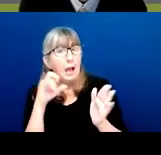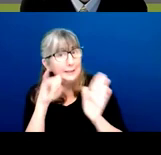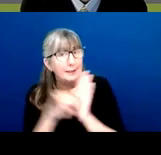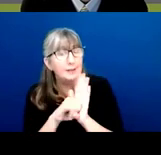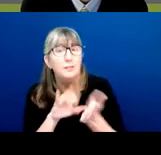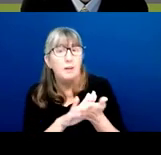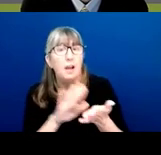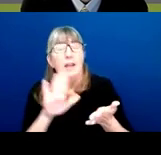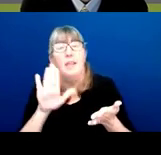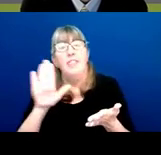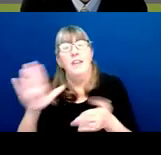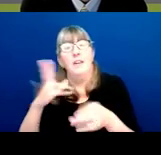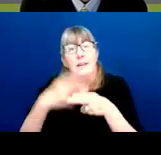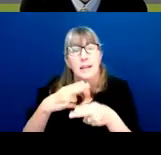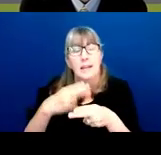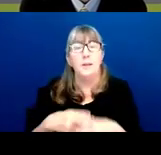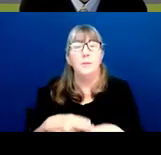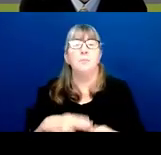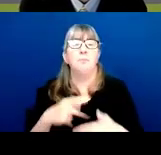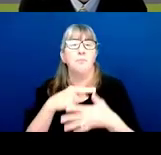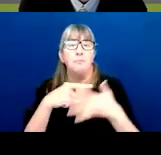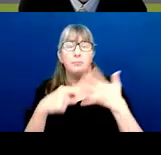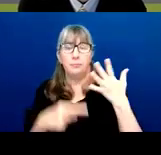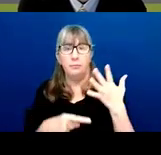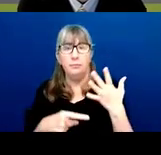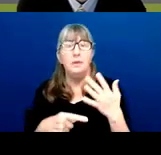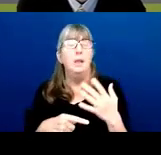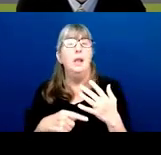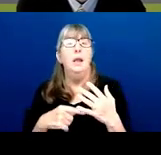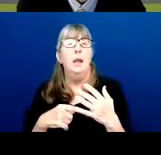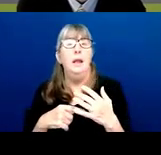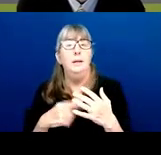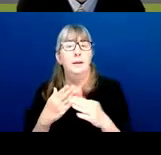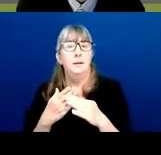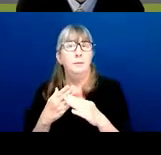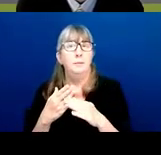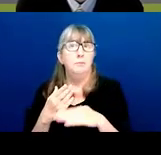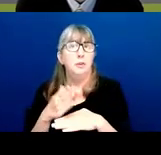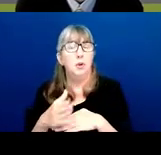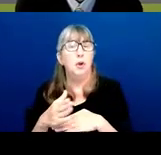Follow your assignments through into commons. You should see them within about 2 weeks,